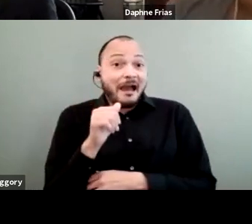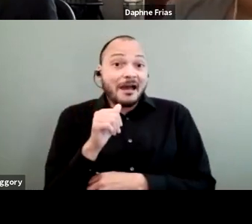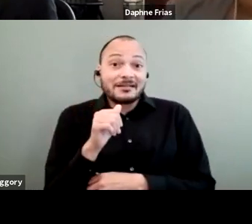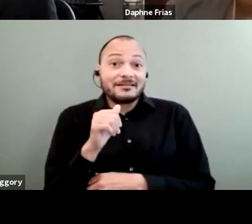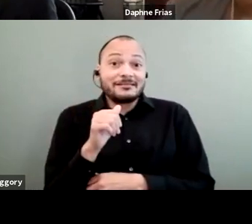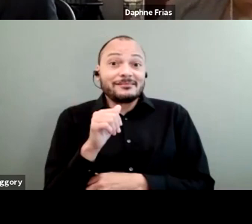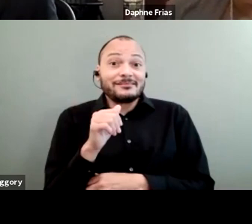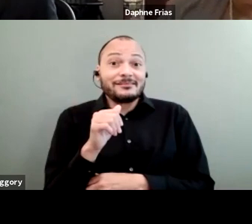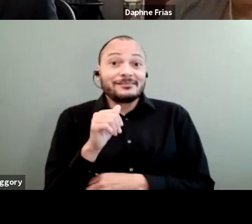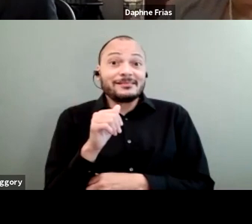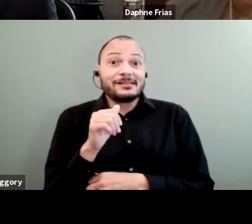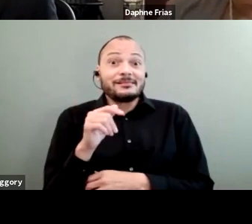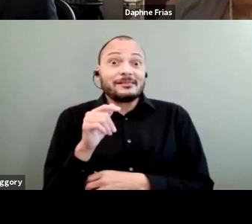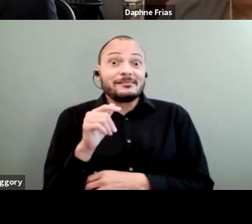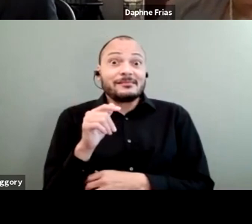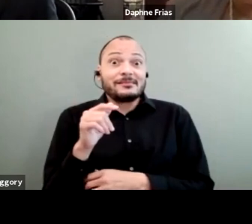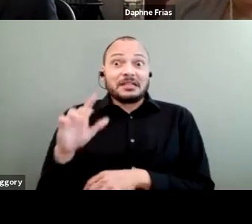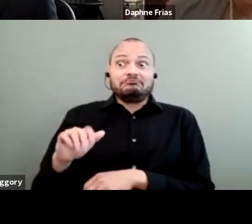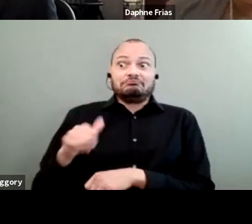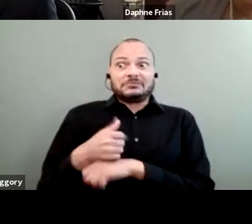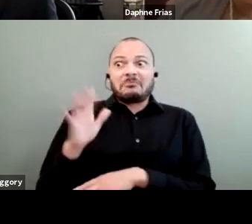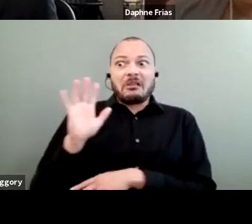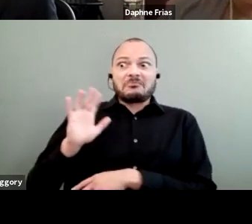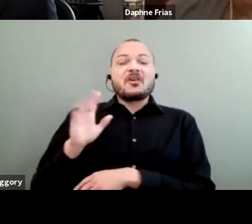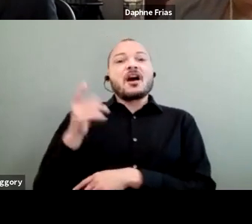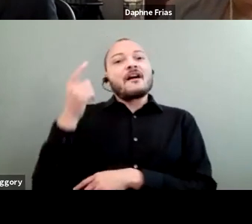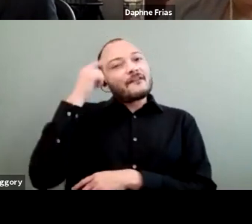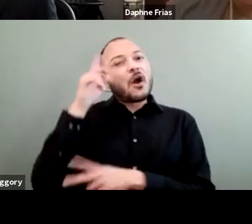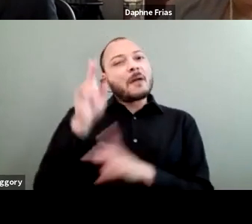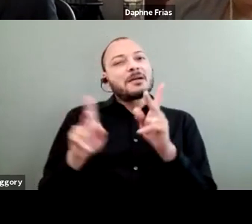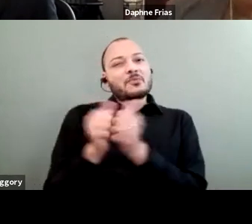because we... I mean, people with disabilities have so many problems,